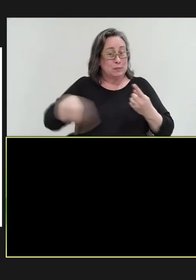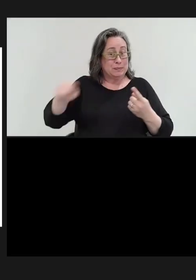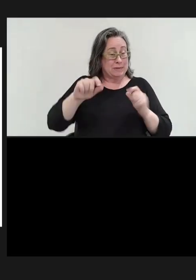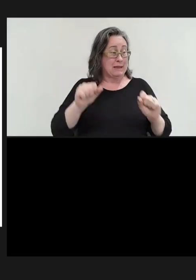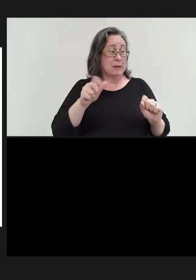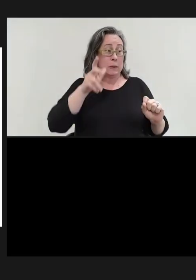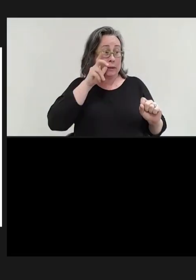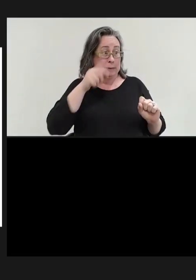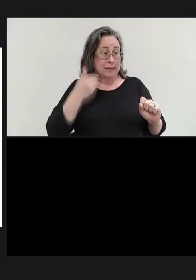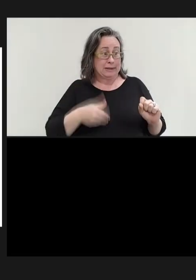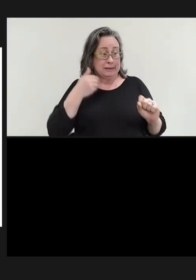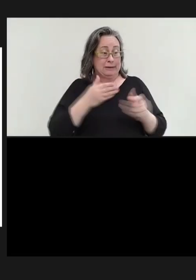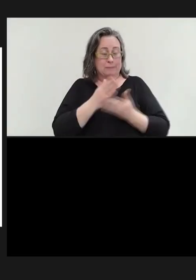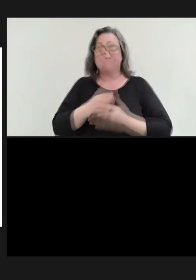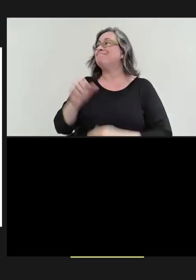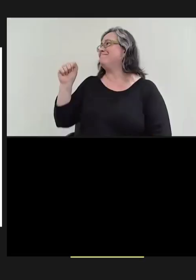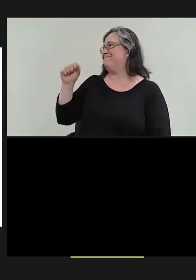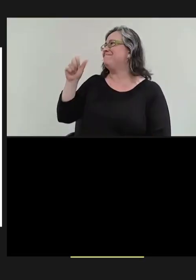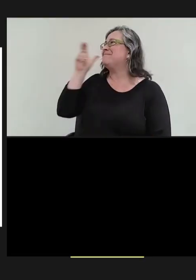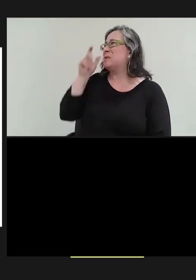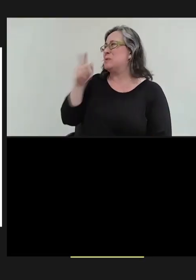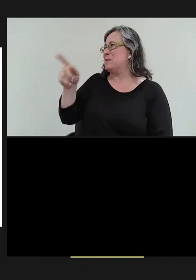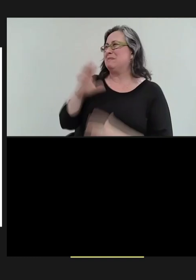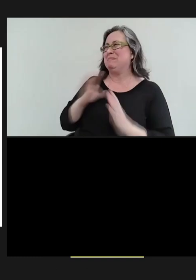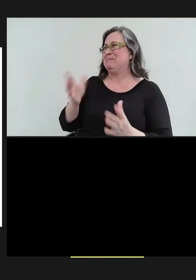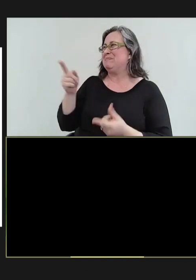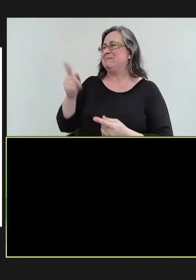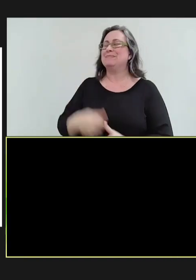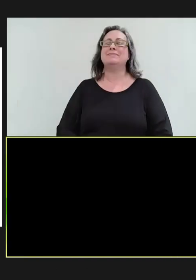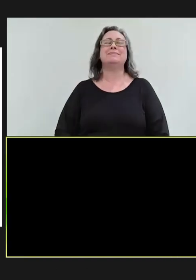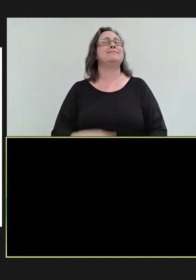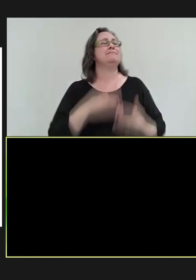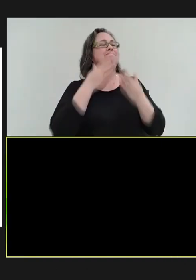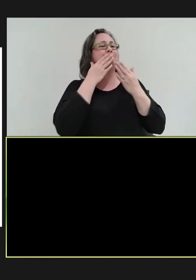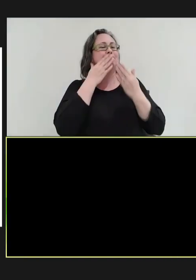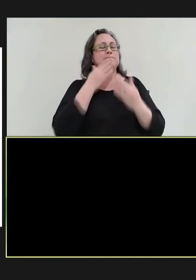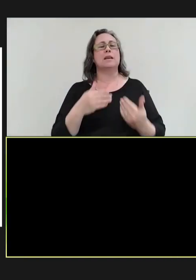Robert Hopkins, Jr.: You are loud and clear. Natasha Crowcroft: Great. Thank you. So, thank you very much for inviting me